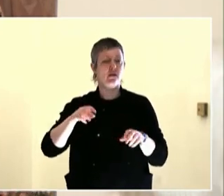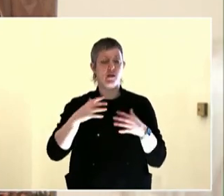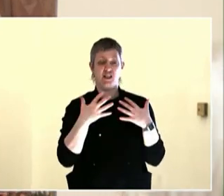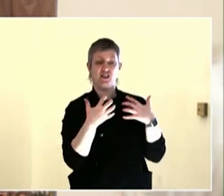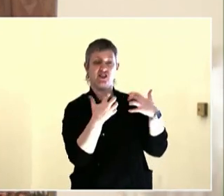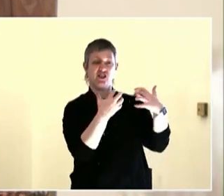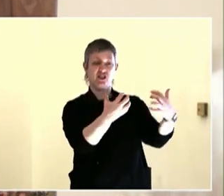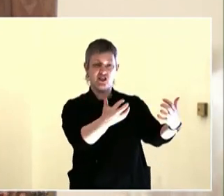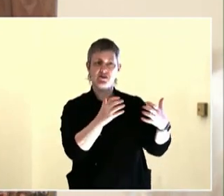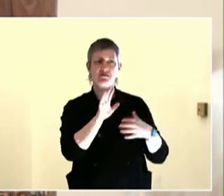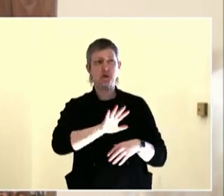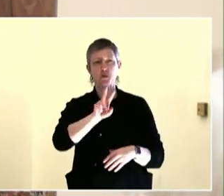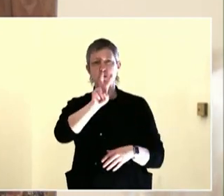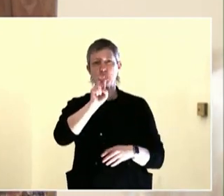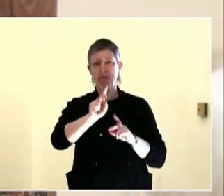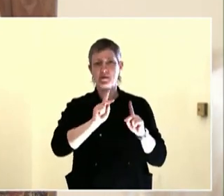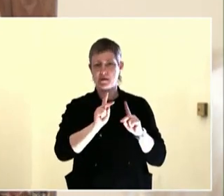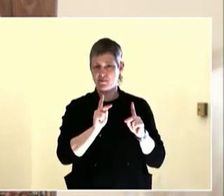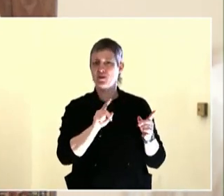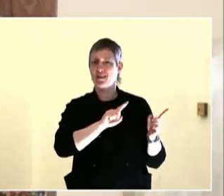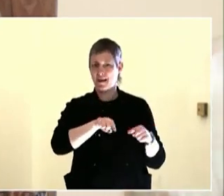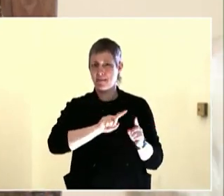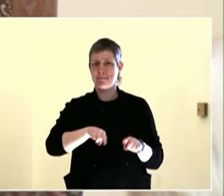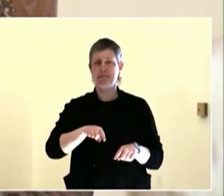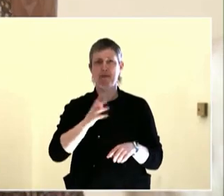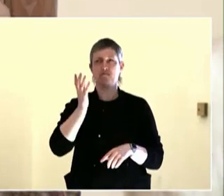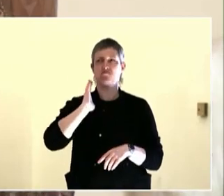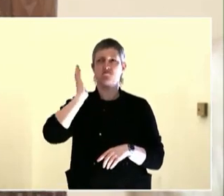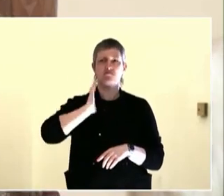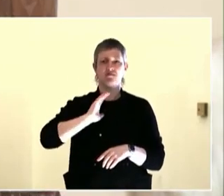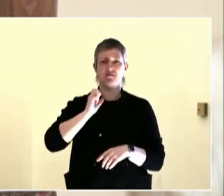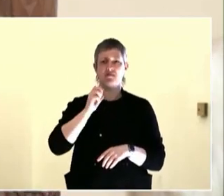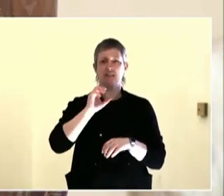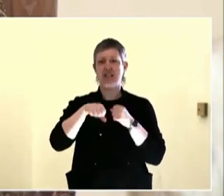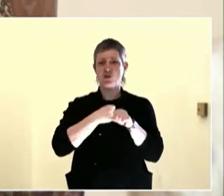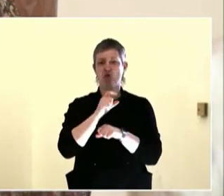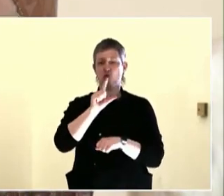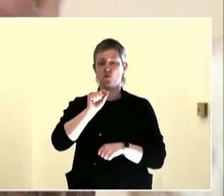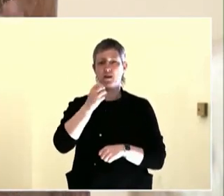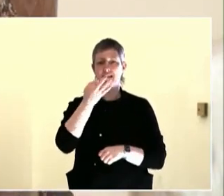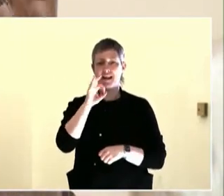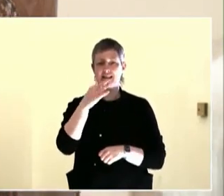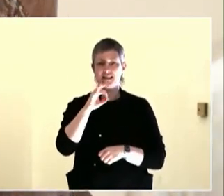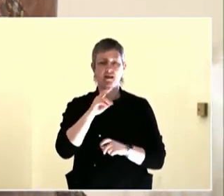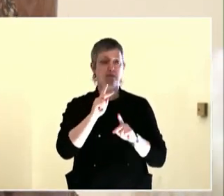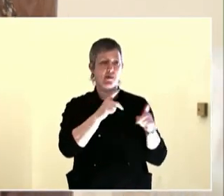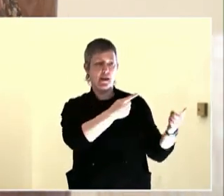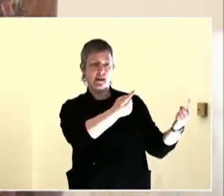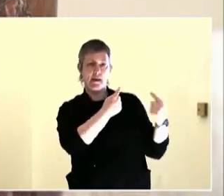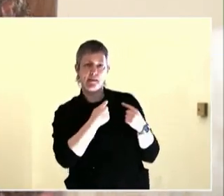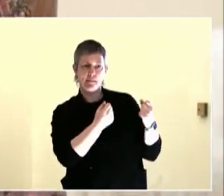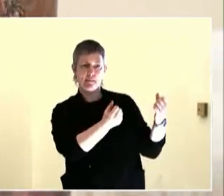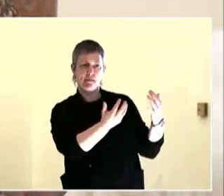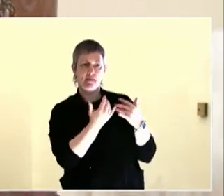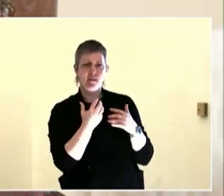speak first and share.